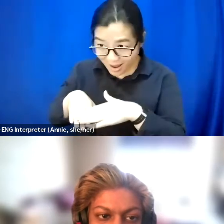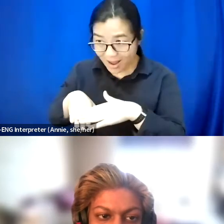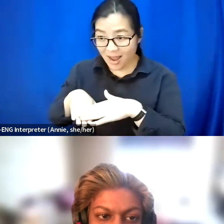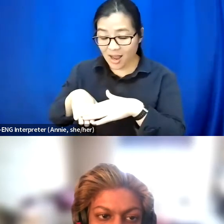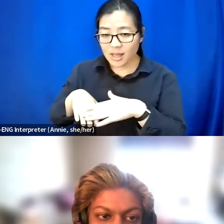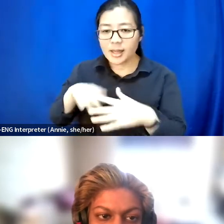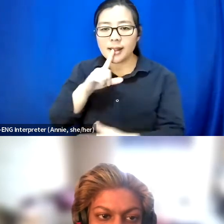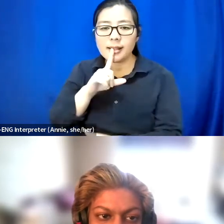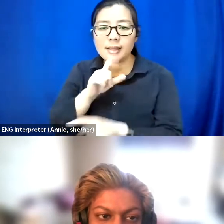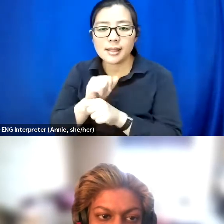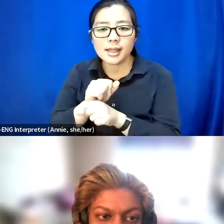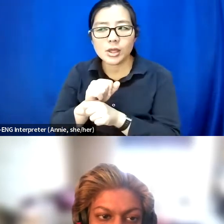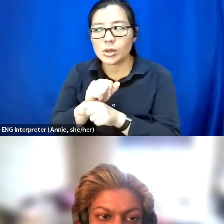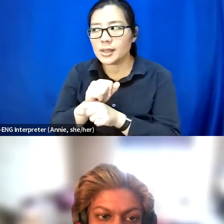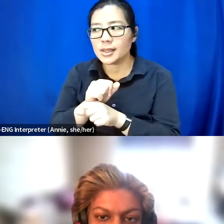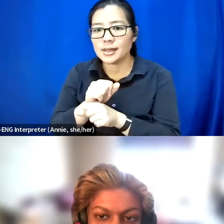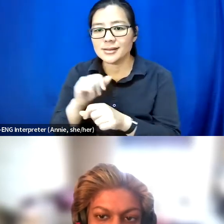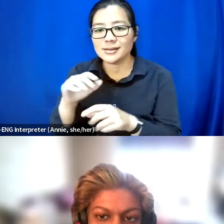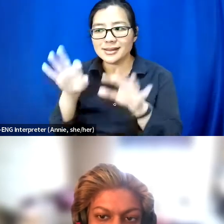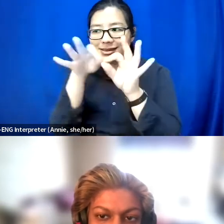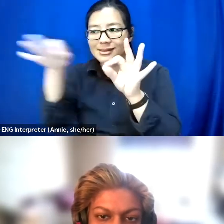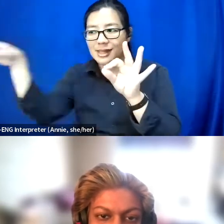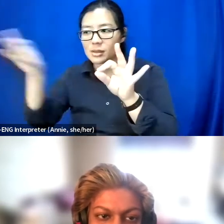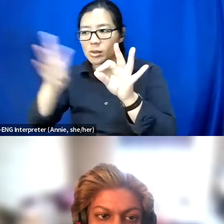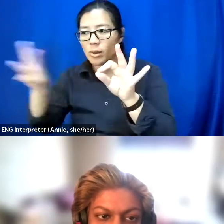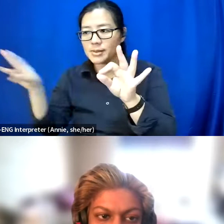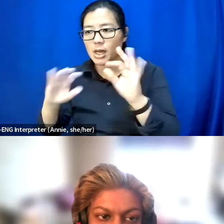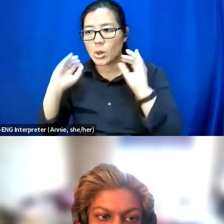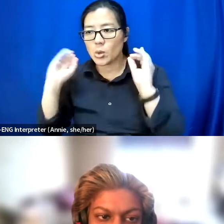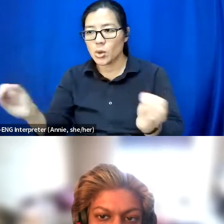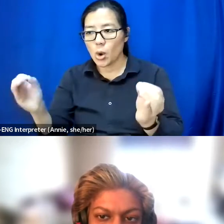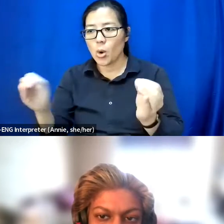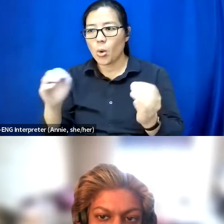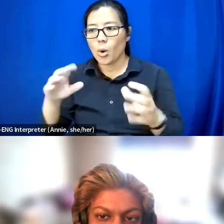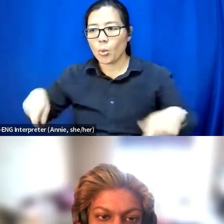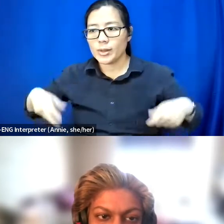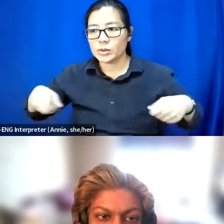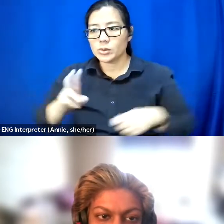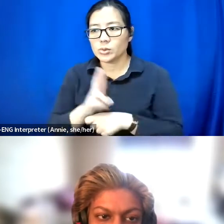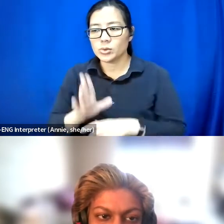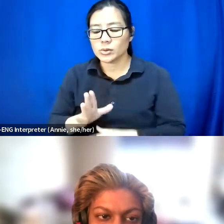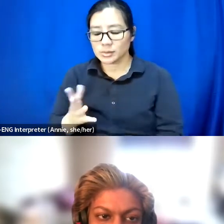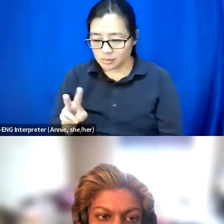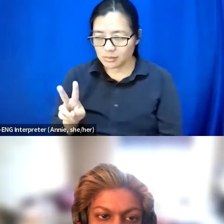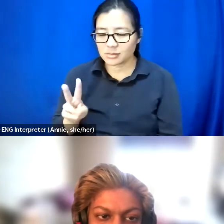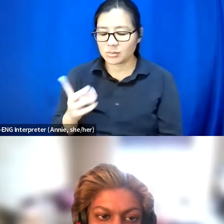on the website no wheelchair users. It's like well, you know and that's not okay.